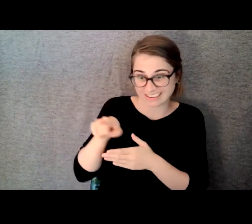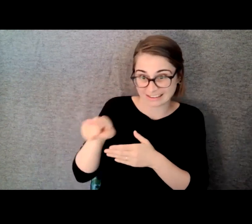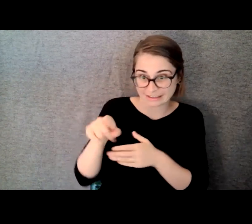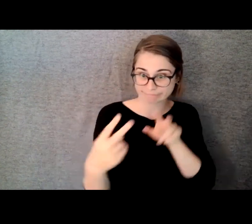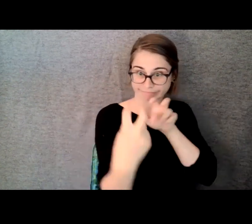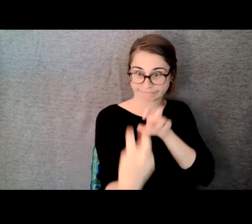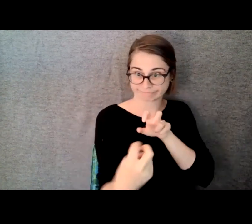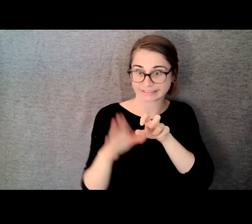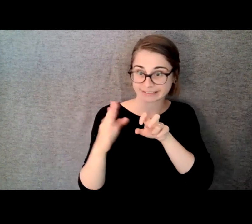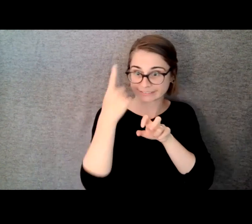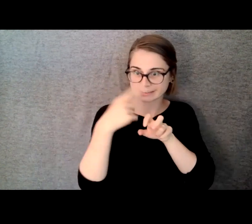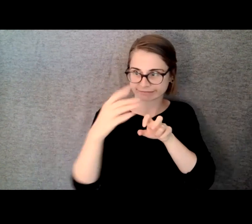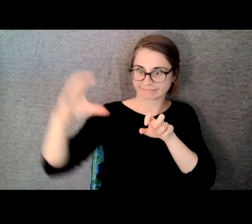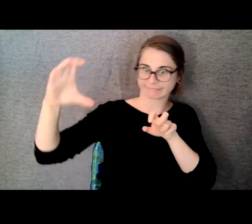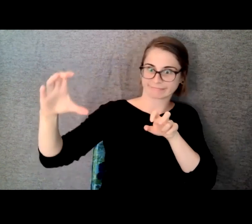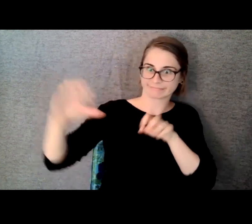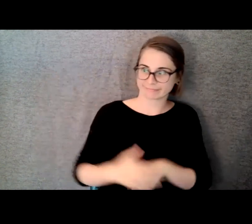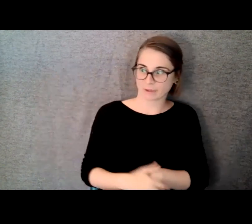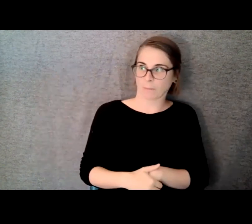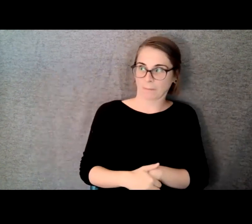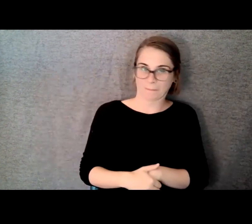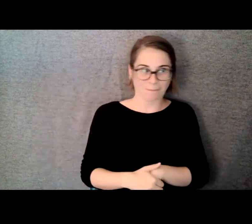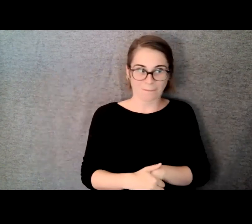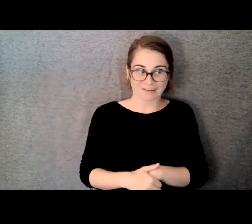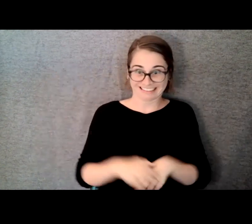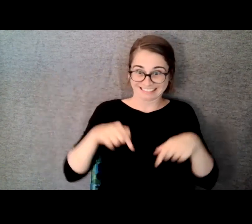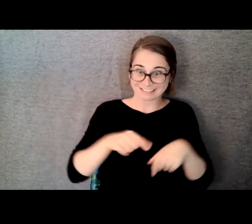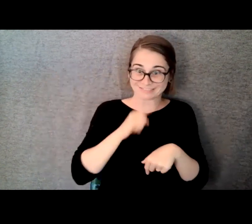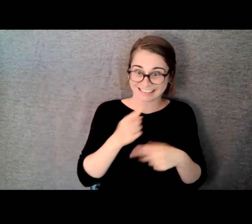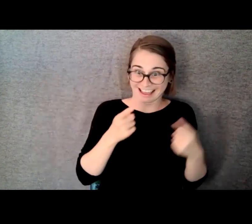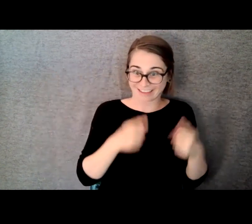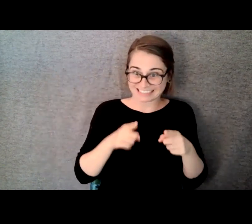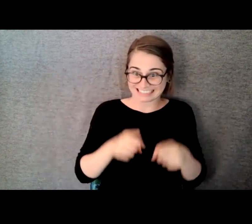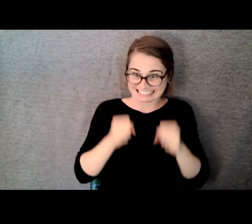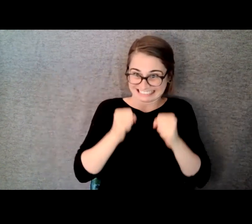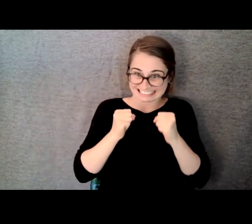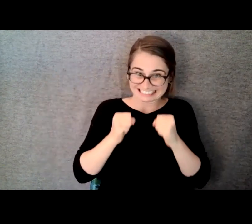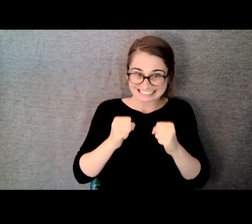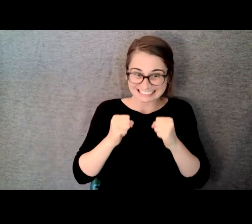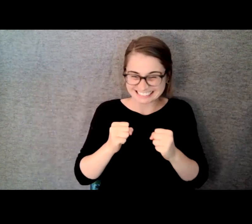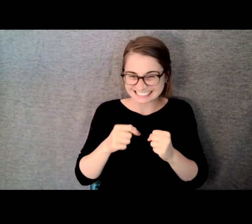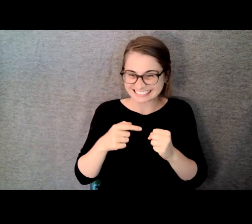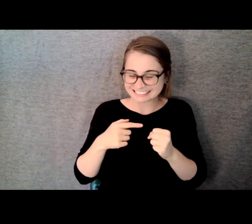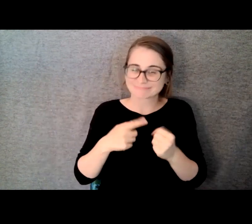would be the ticket that would finally get me some of the success I had always hoped